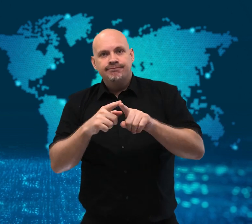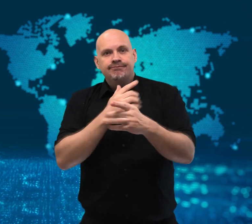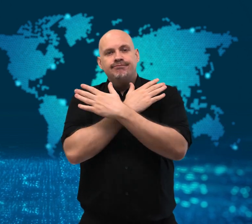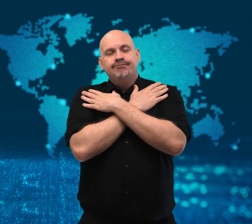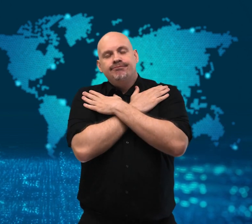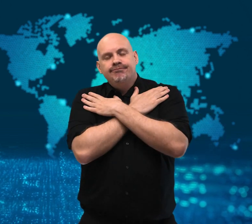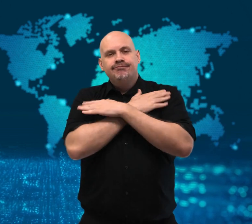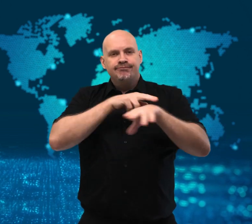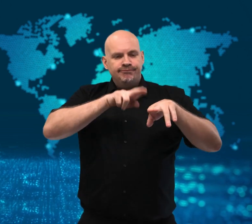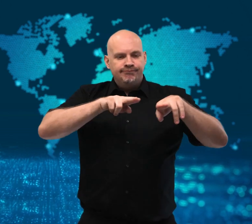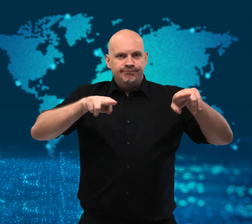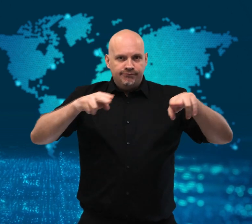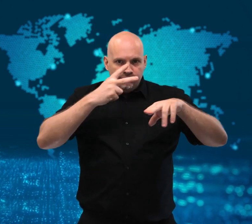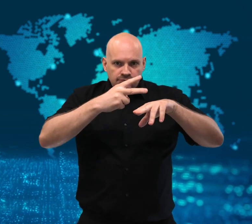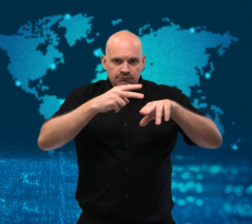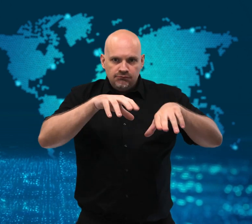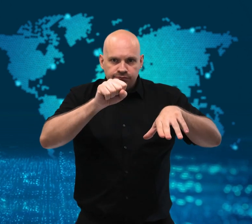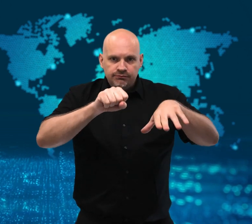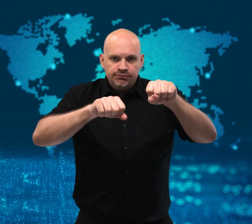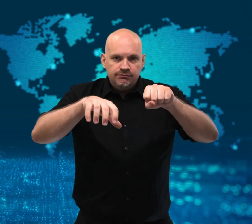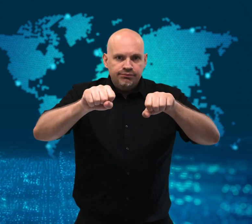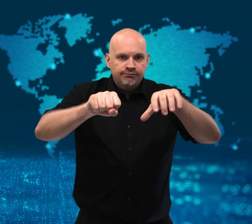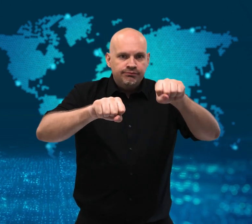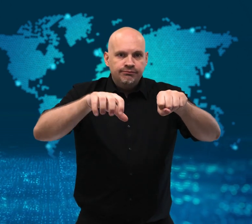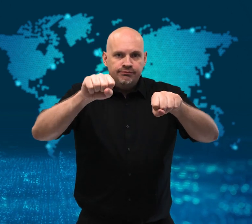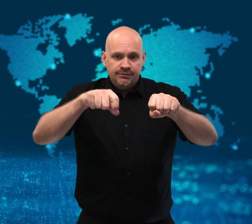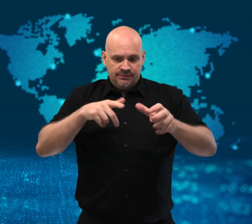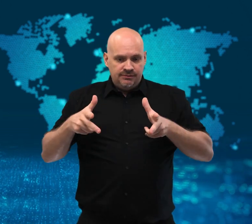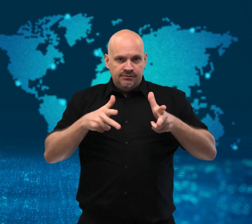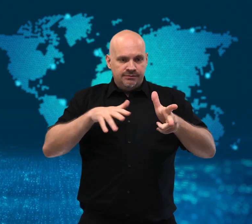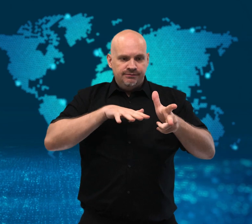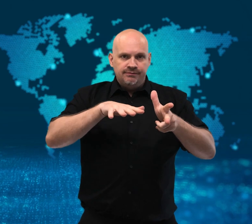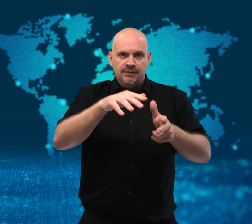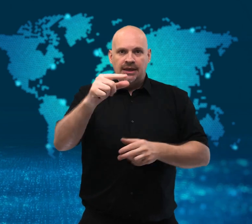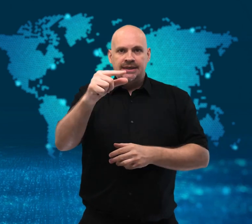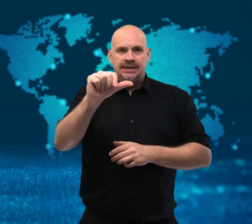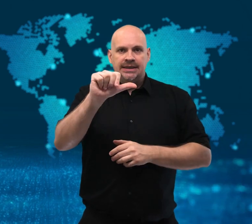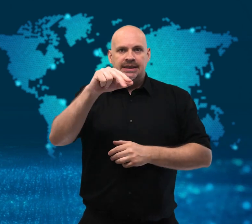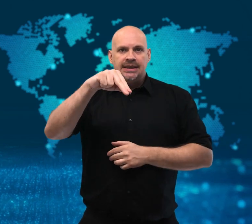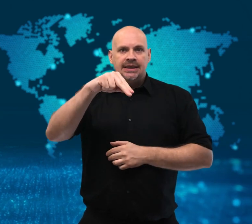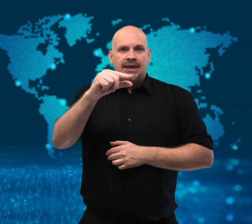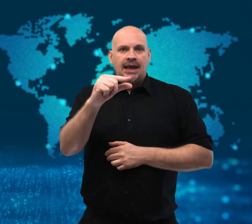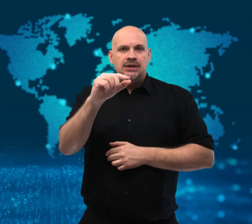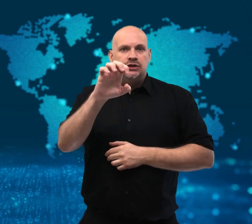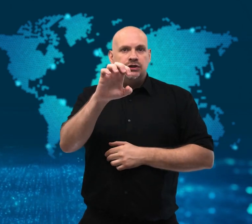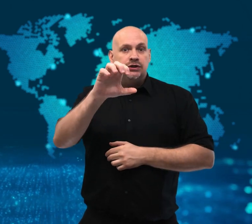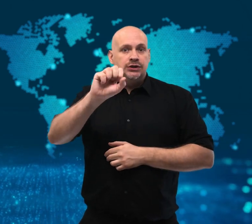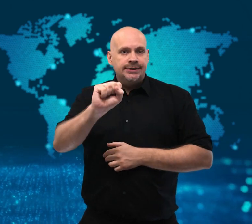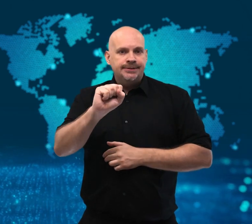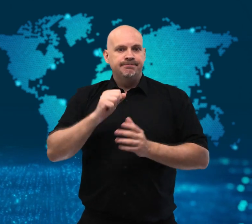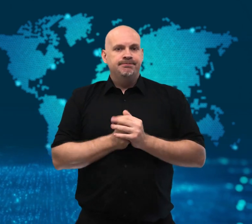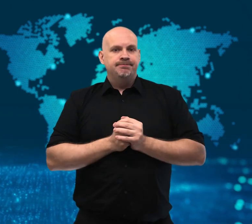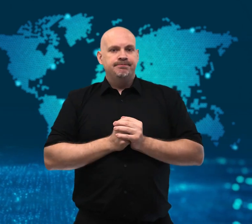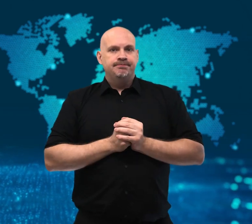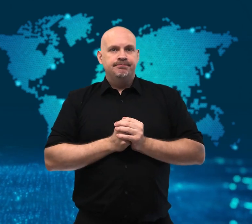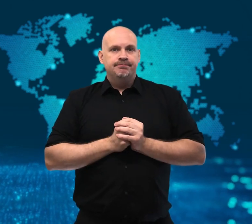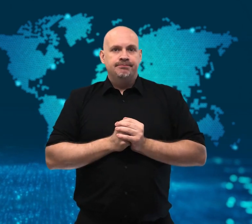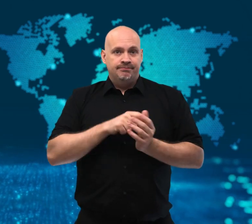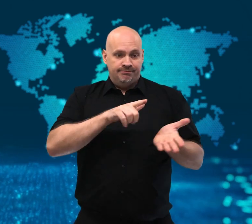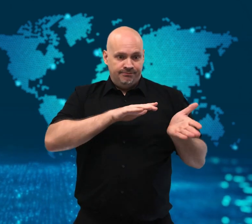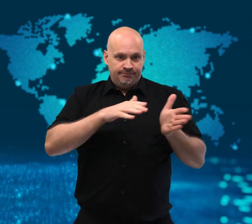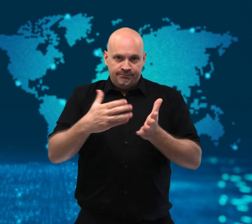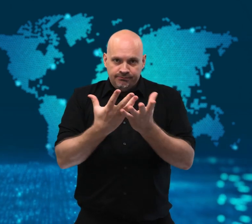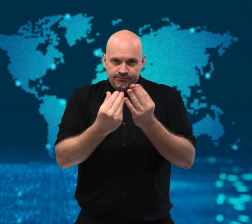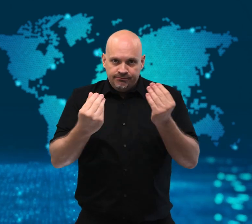The unidentified bodies will be cremated according to the